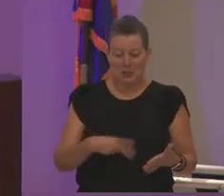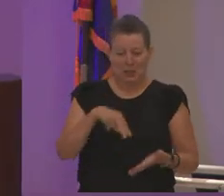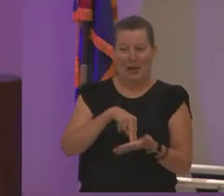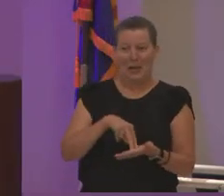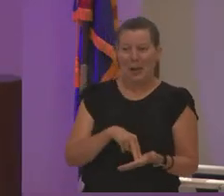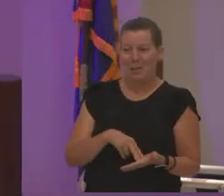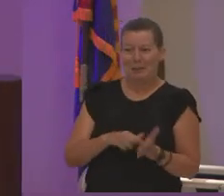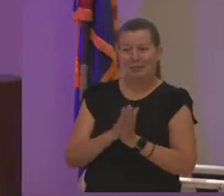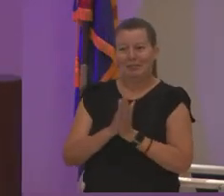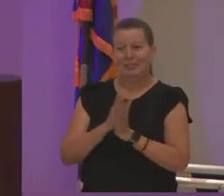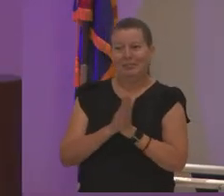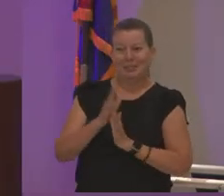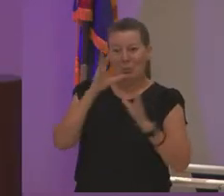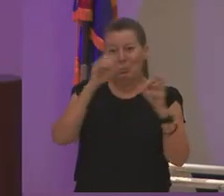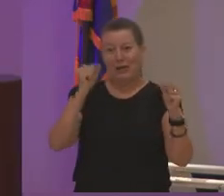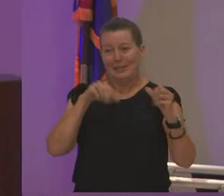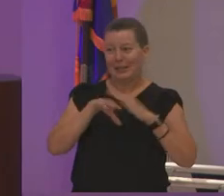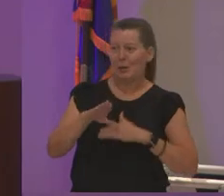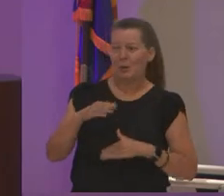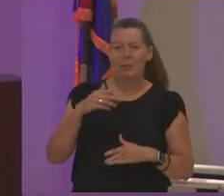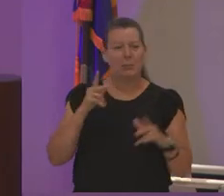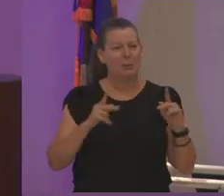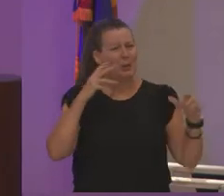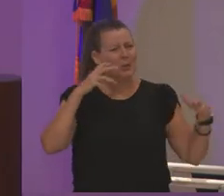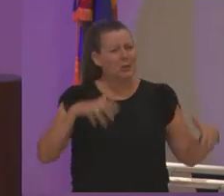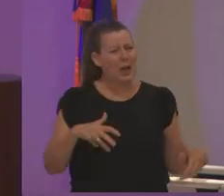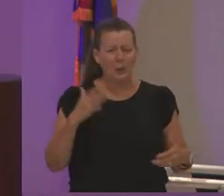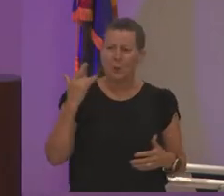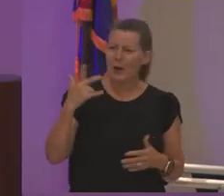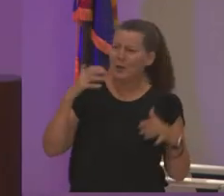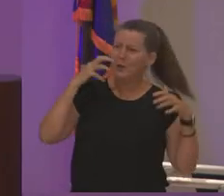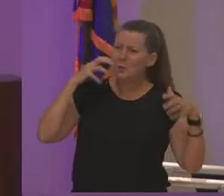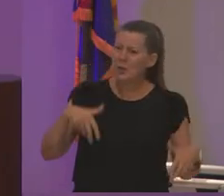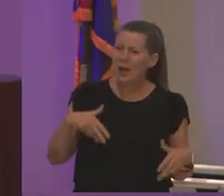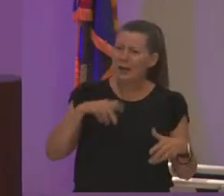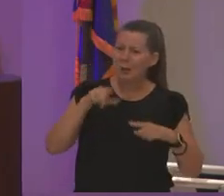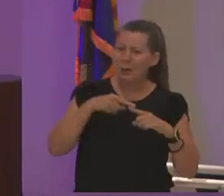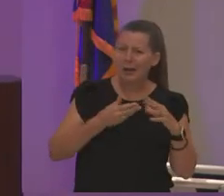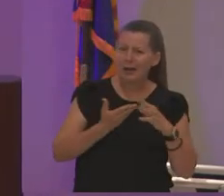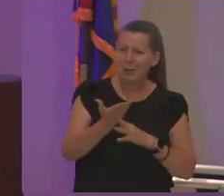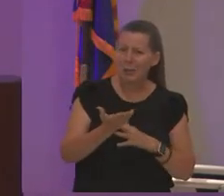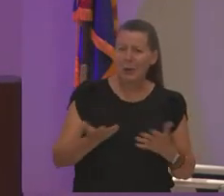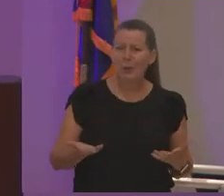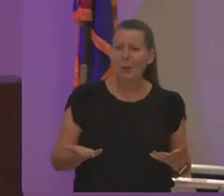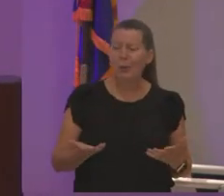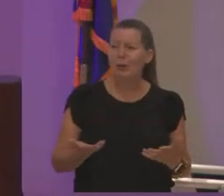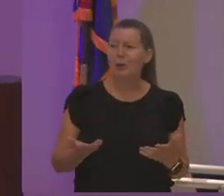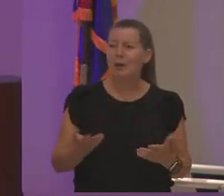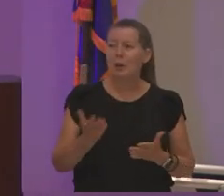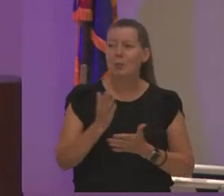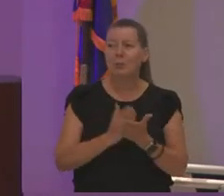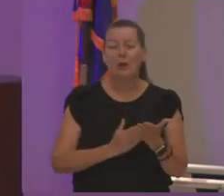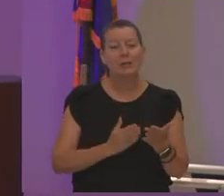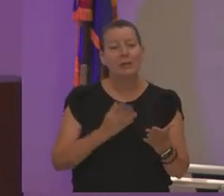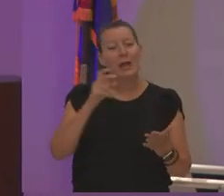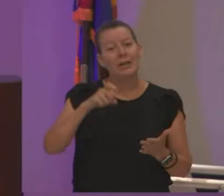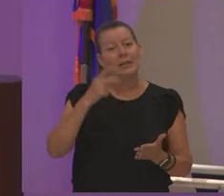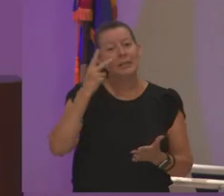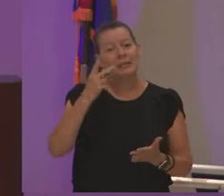and folks are like shocked when i come through and i'm like why are y'all shocked when i come through and part of it is i need to see you as much you need to see me